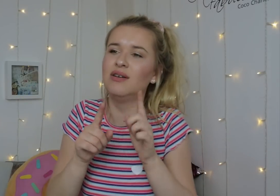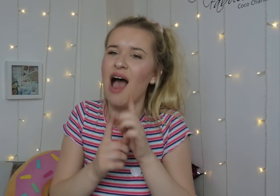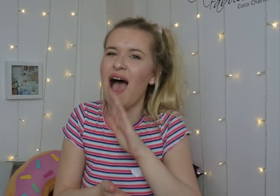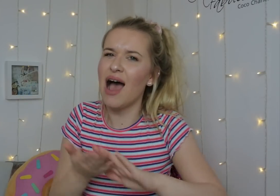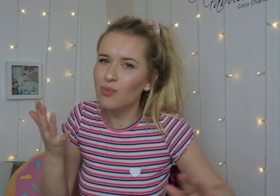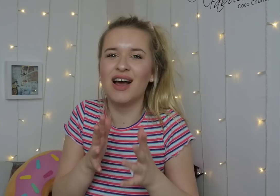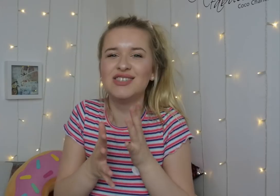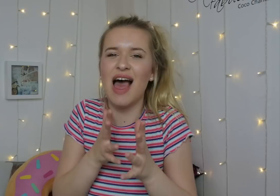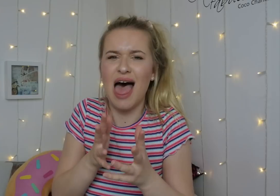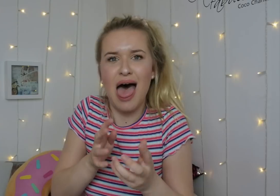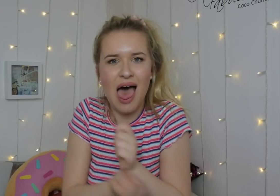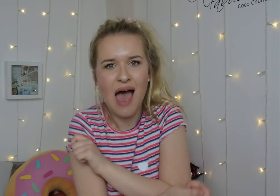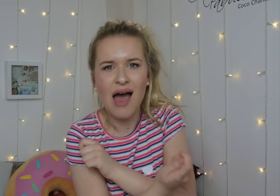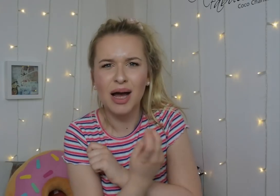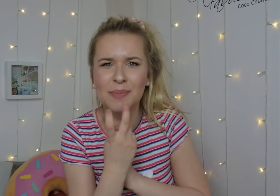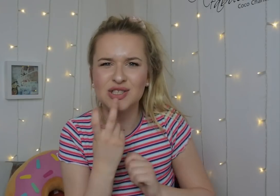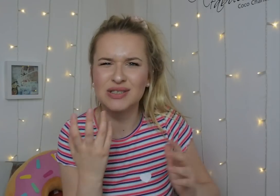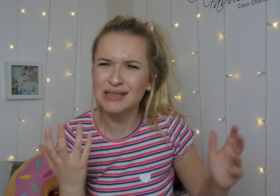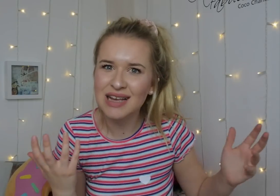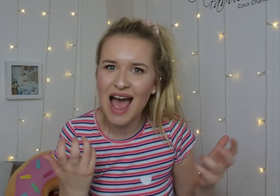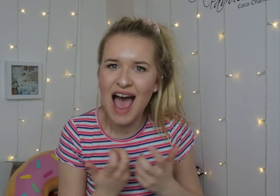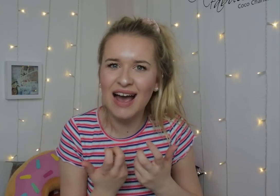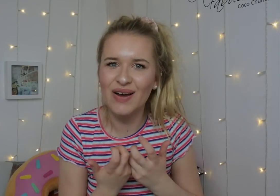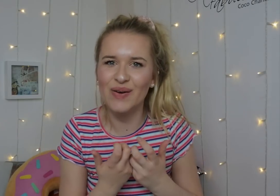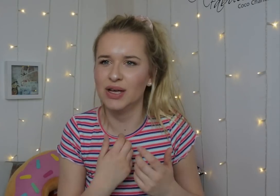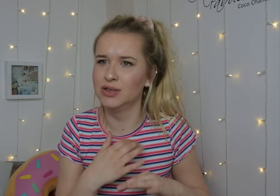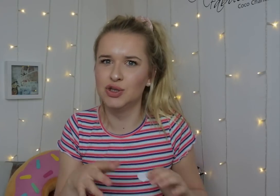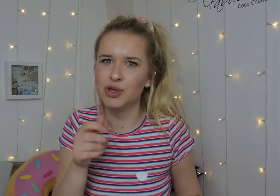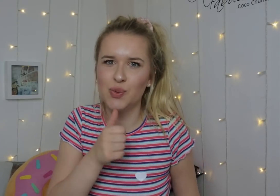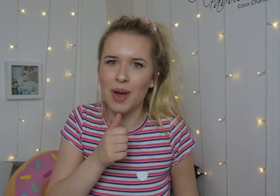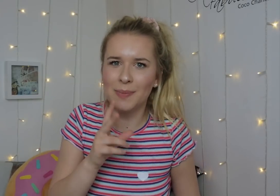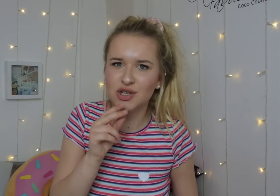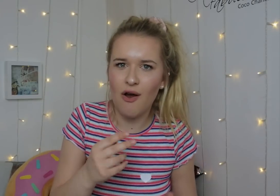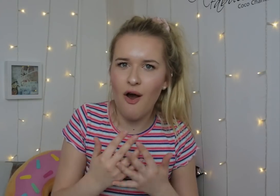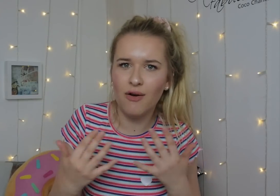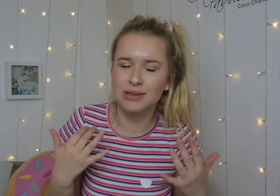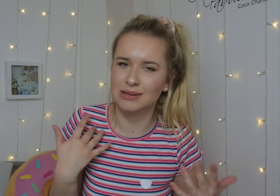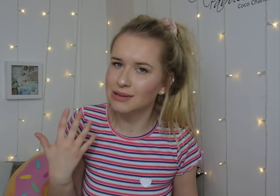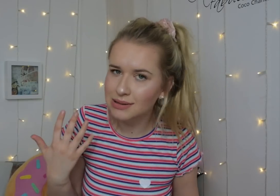it's hard to change my sign language to speaking, I was like how can I do it, I don't speak a lot.